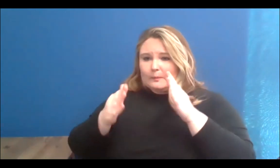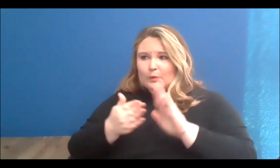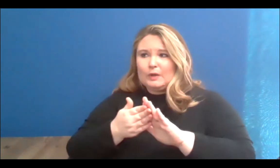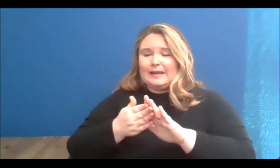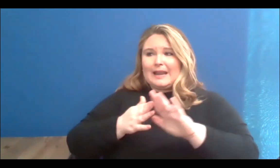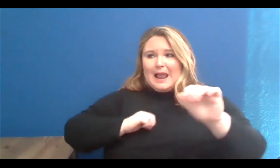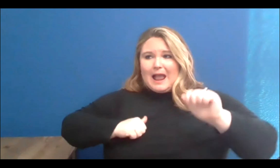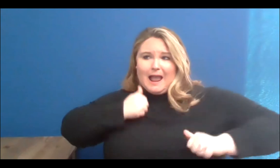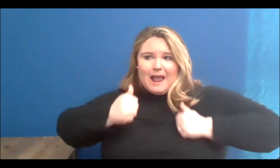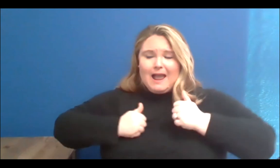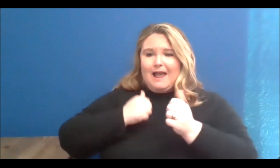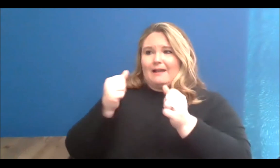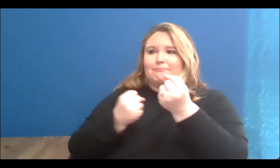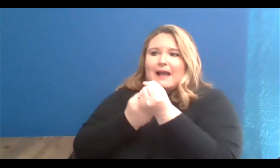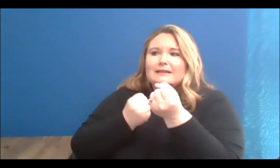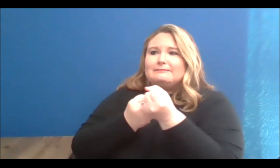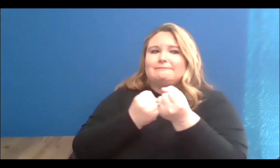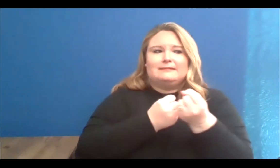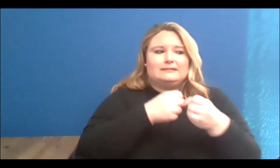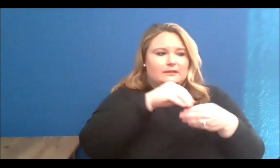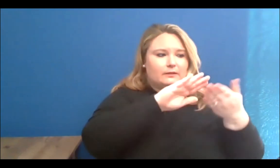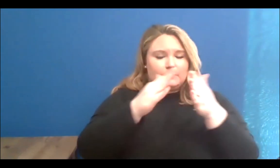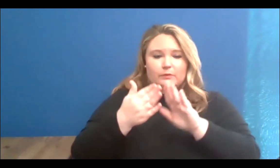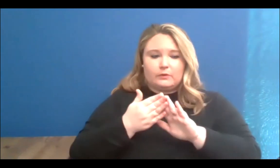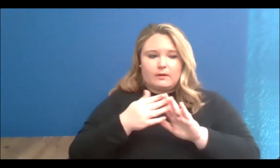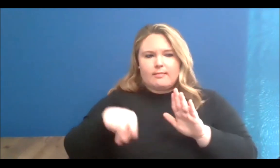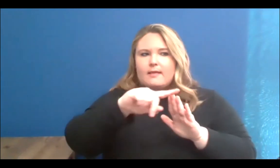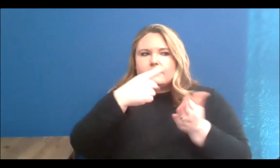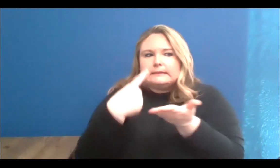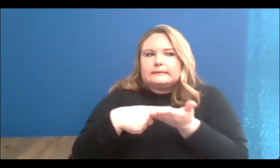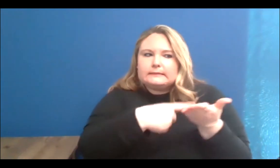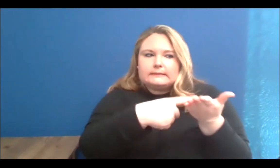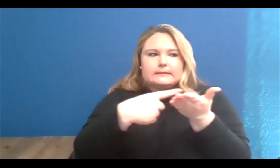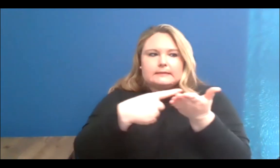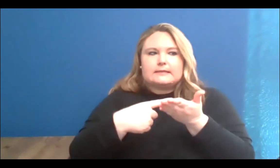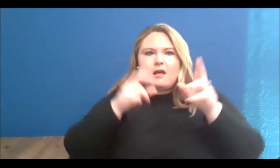to talk about something that is very relevant and always so much needed,